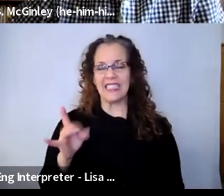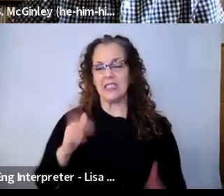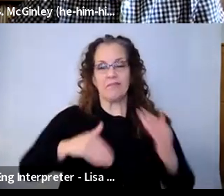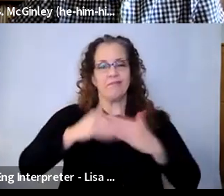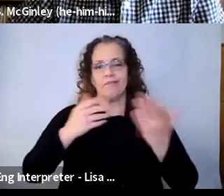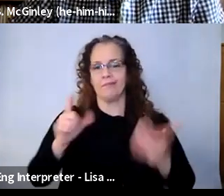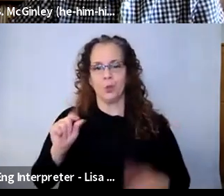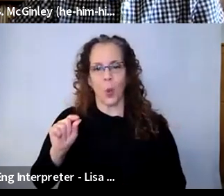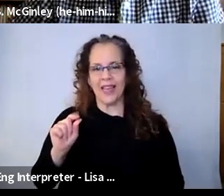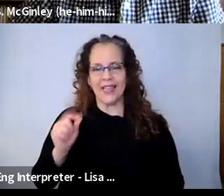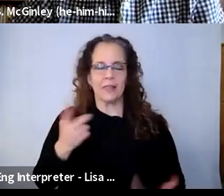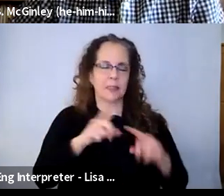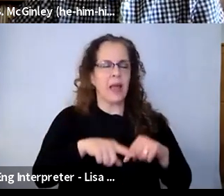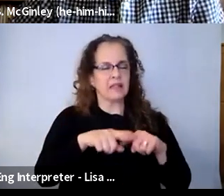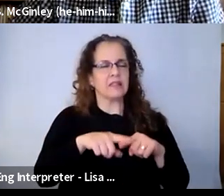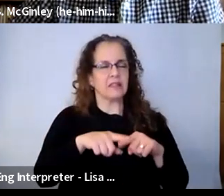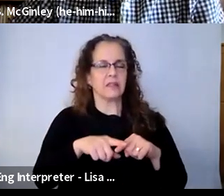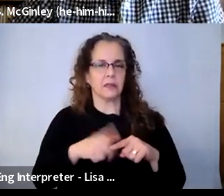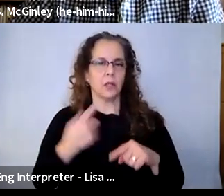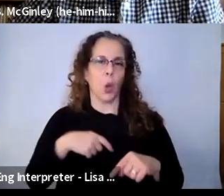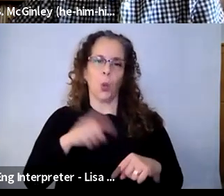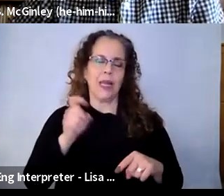right. So there, we have to be incredibly flexible in terms of